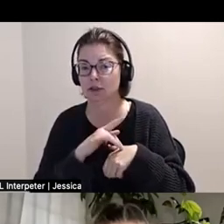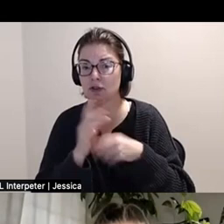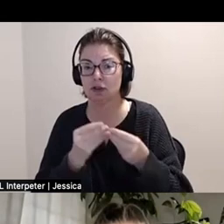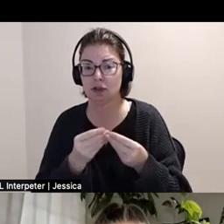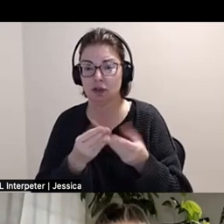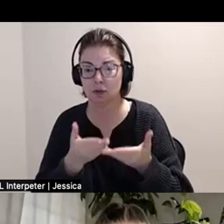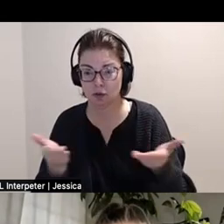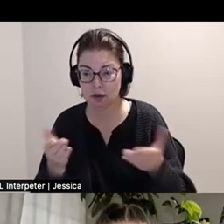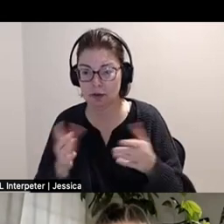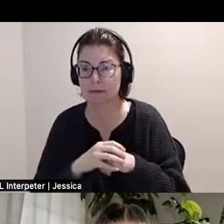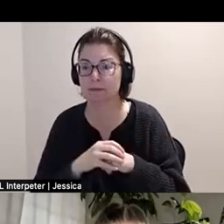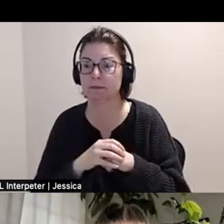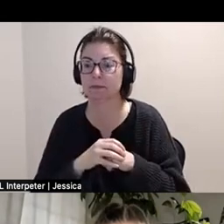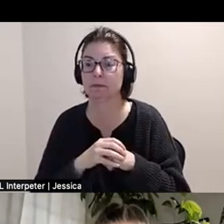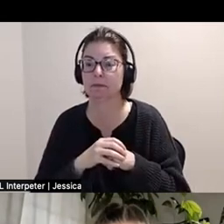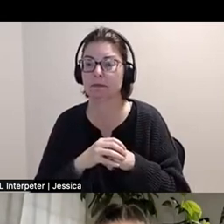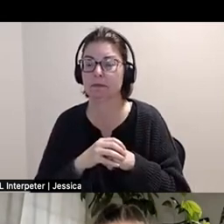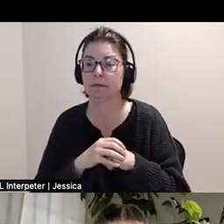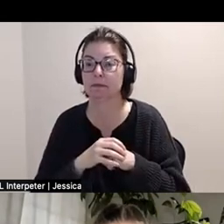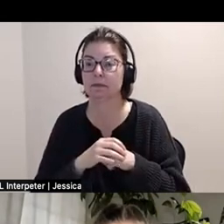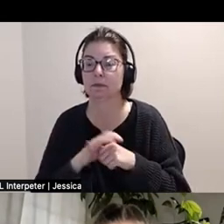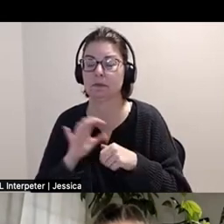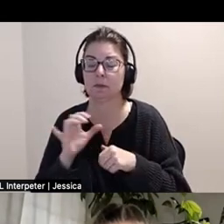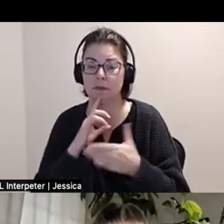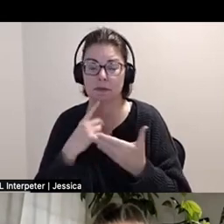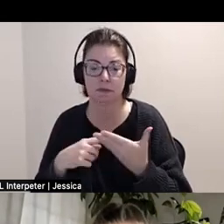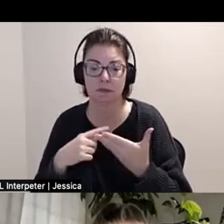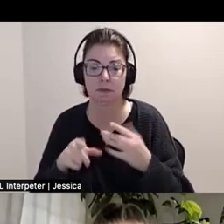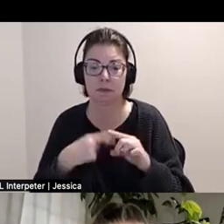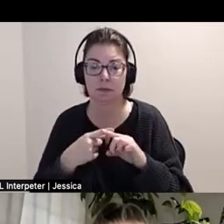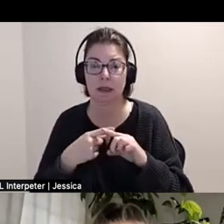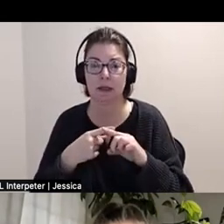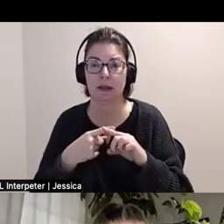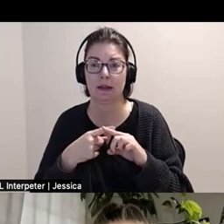But I guess I also wanted to talk a little bit about the stains, the sweat stains,